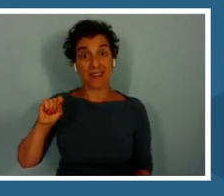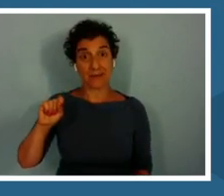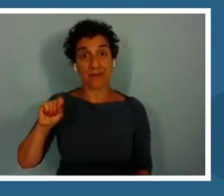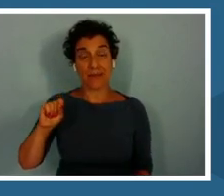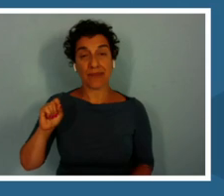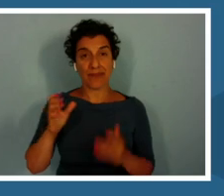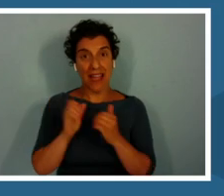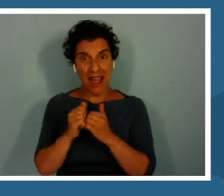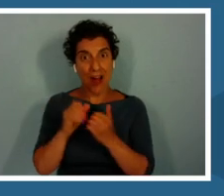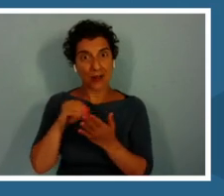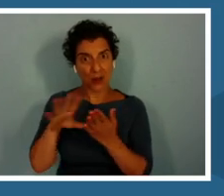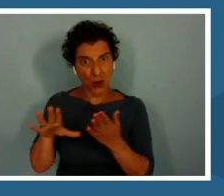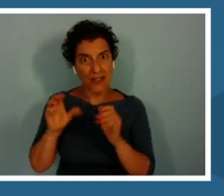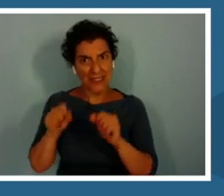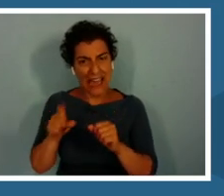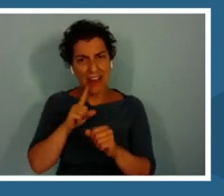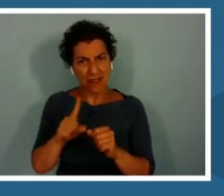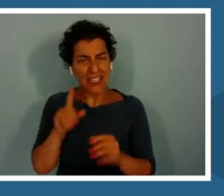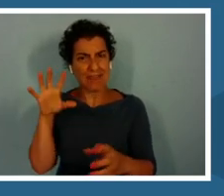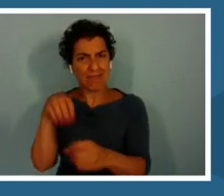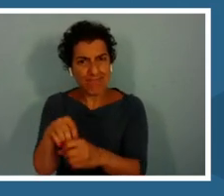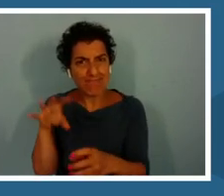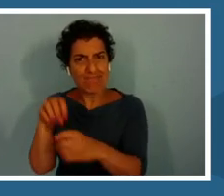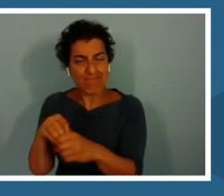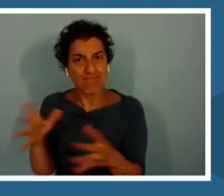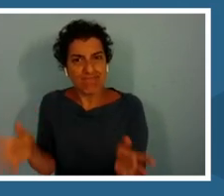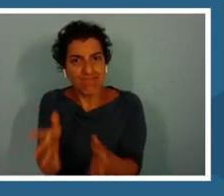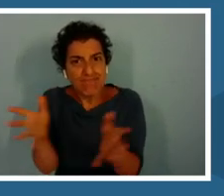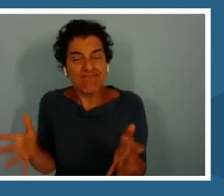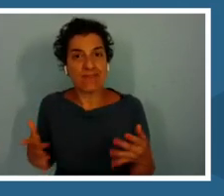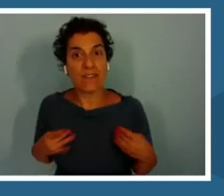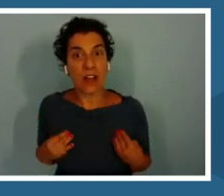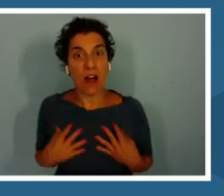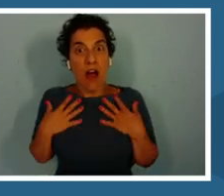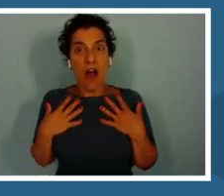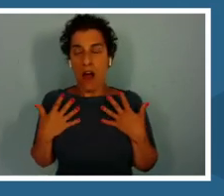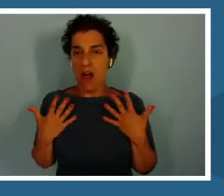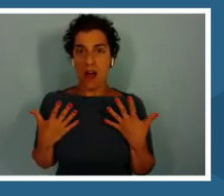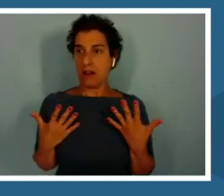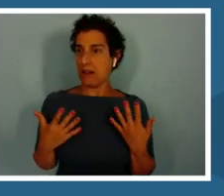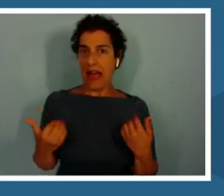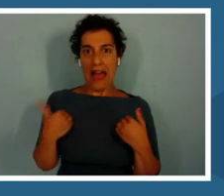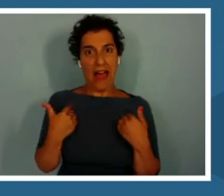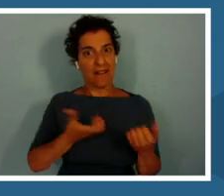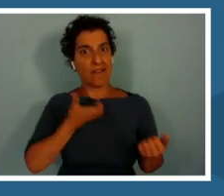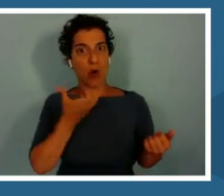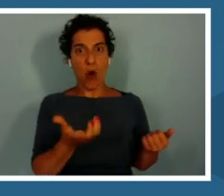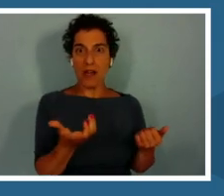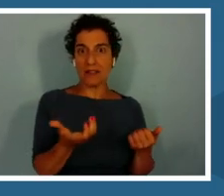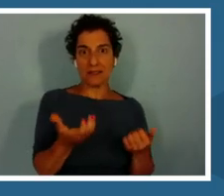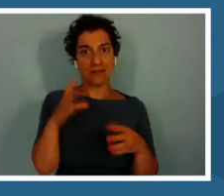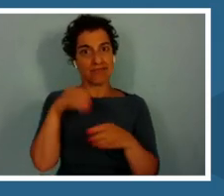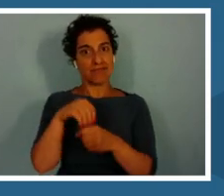really engaged or really jazzed or feeling like they have a voice in civics because,